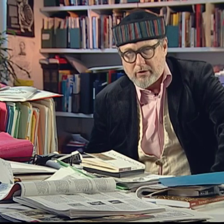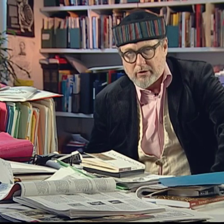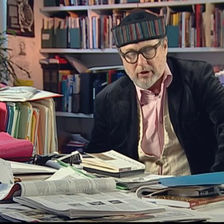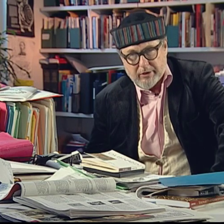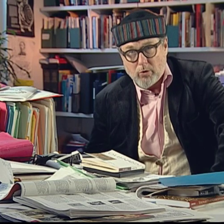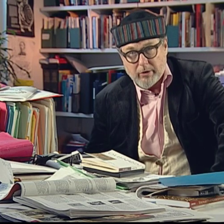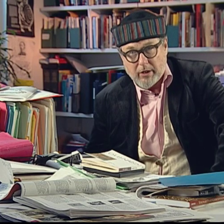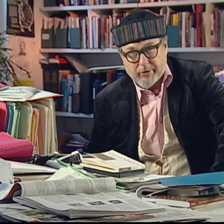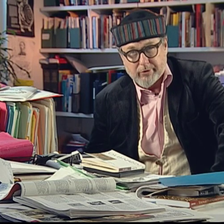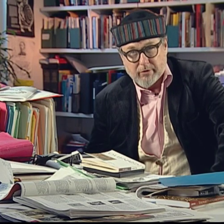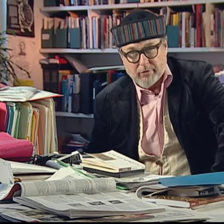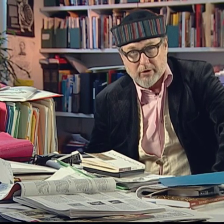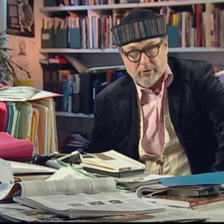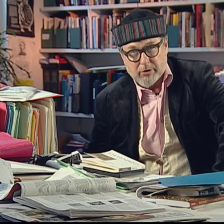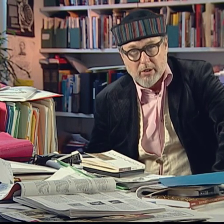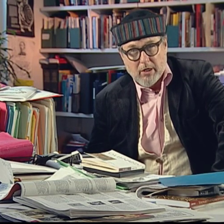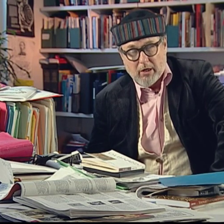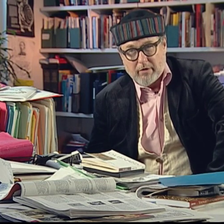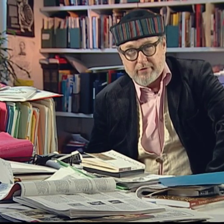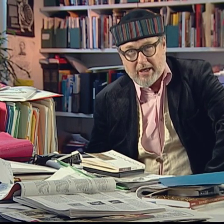and only hundreds of years of text...